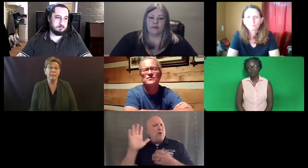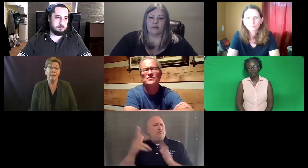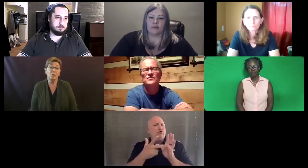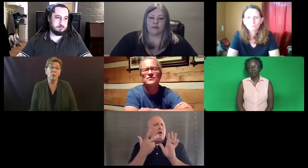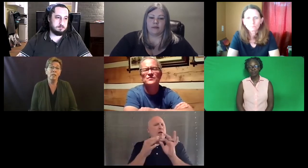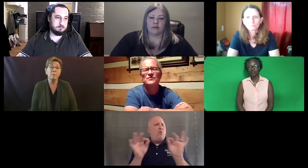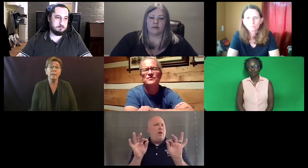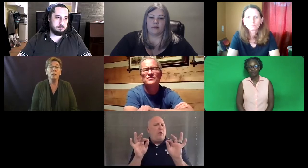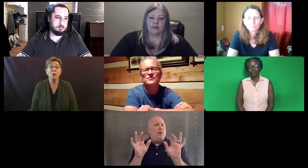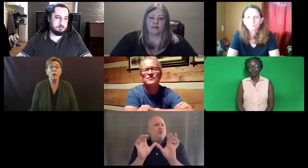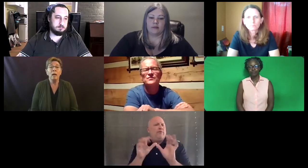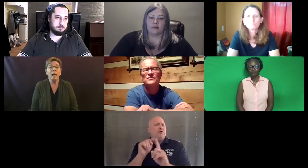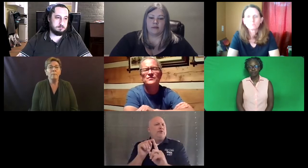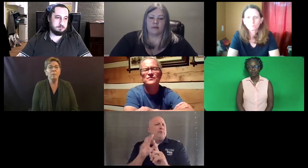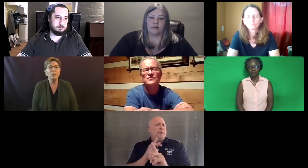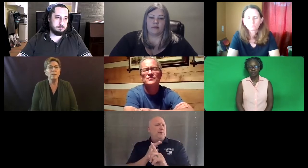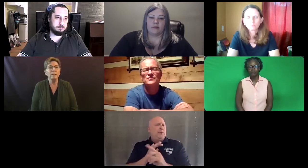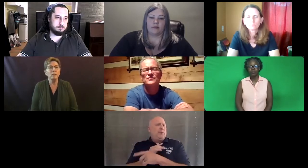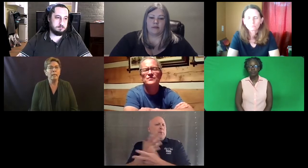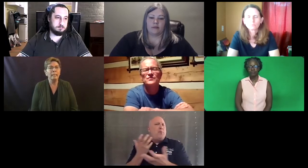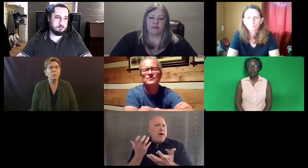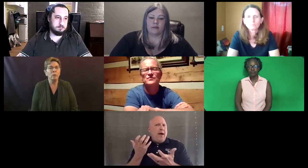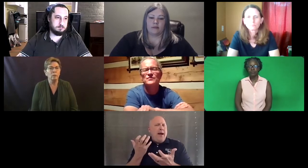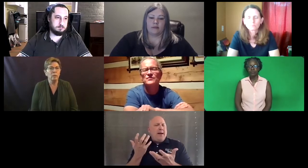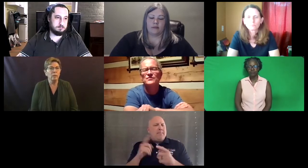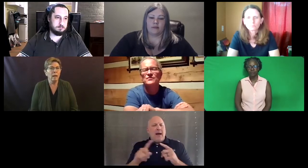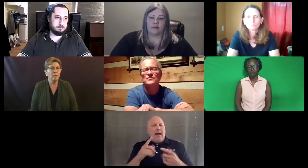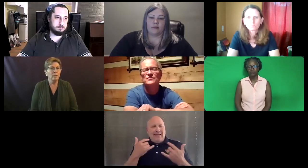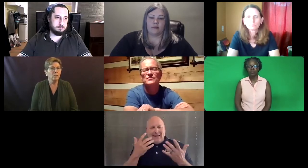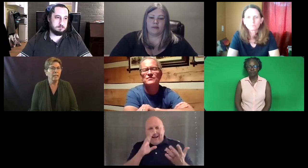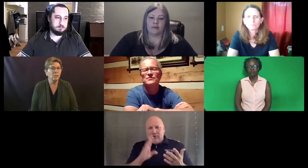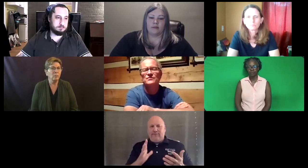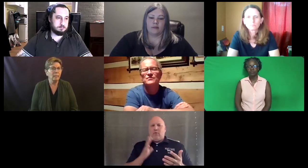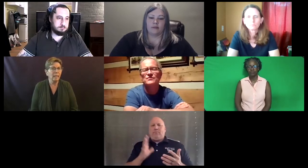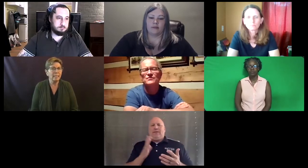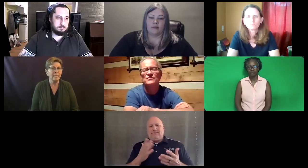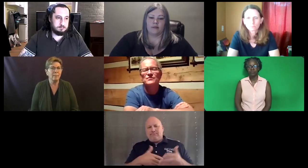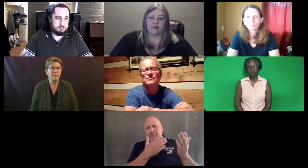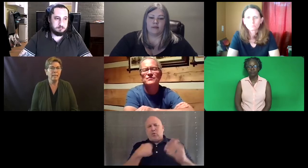But I'm curious about their trilingual certification. We would like to see something done.